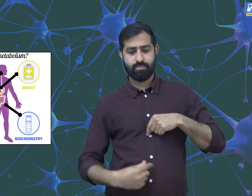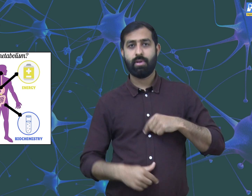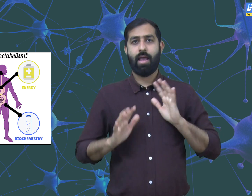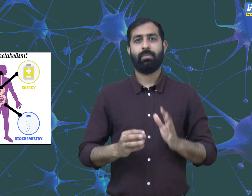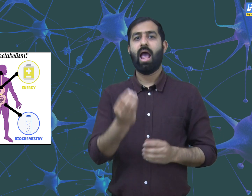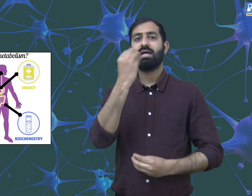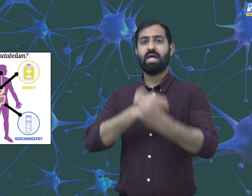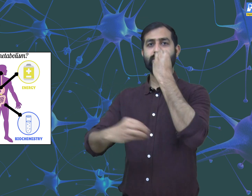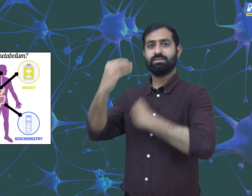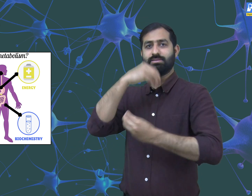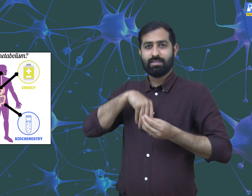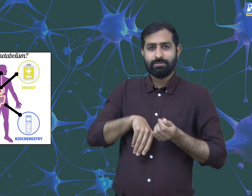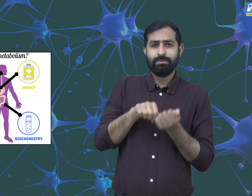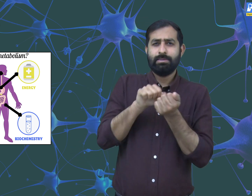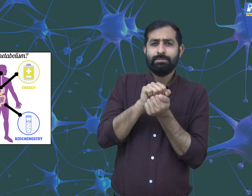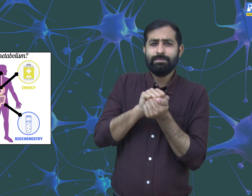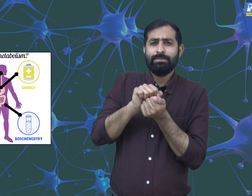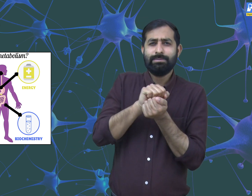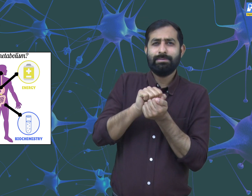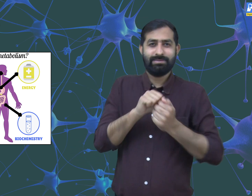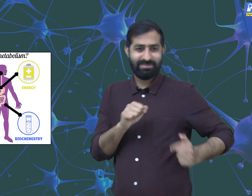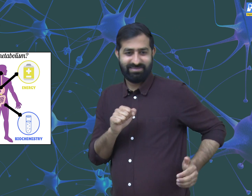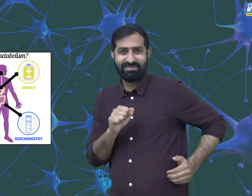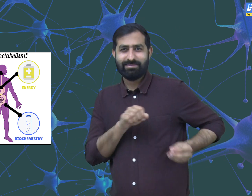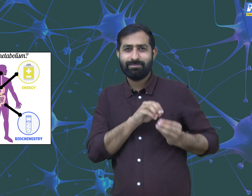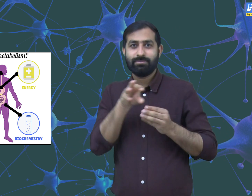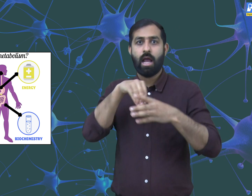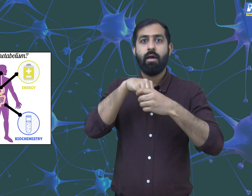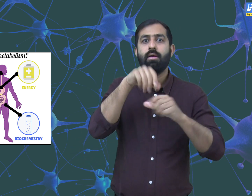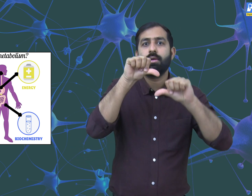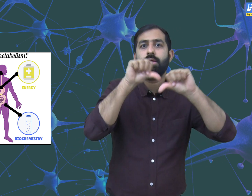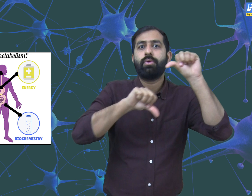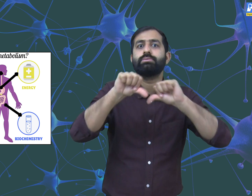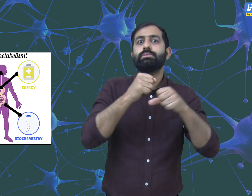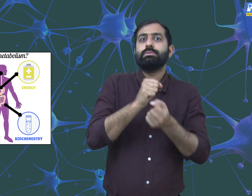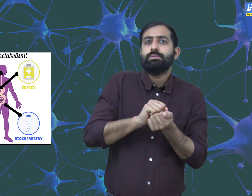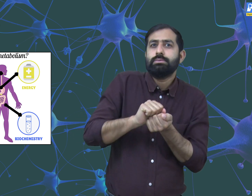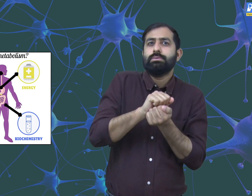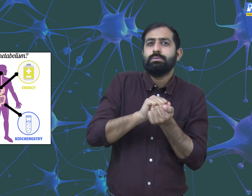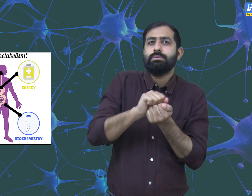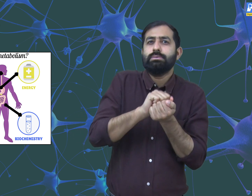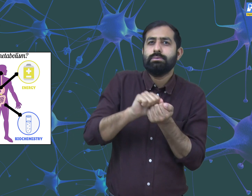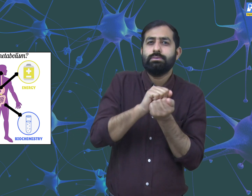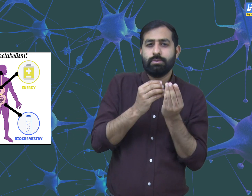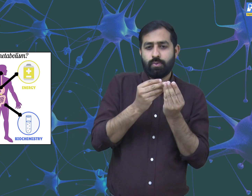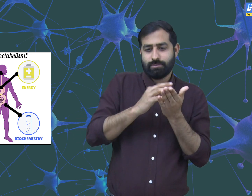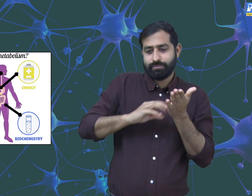Metabolism also include the process that break down nutrients from our food and eliminate the